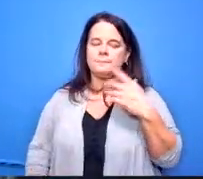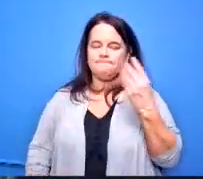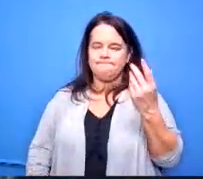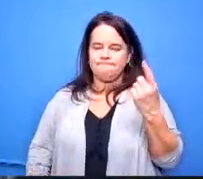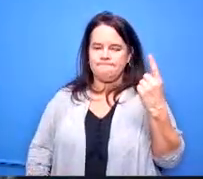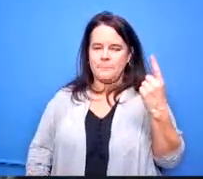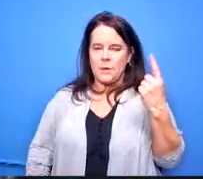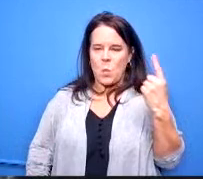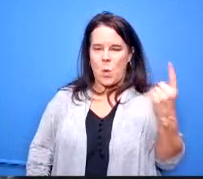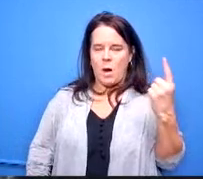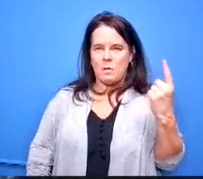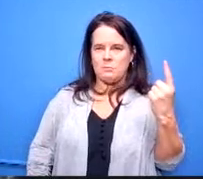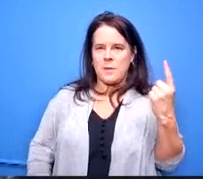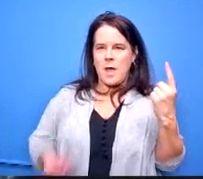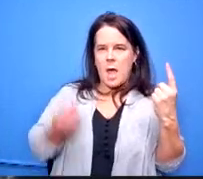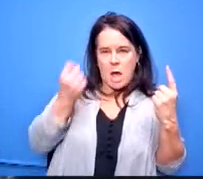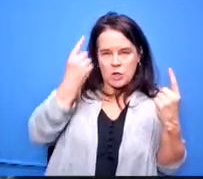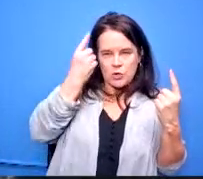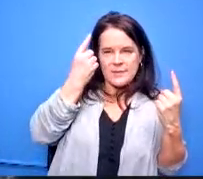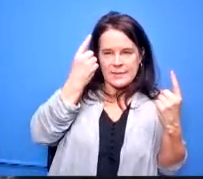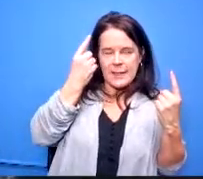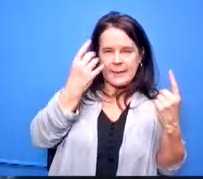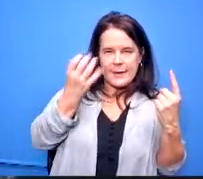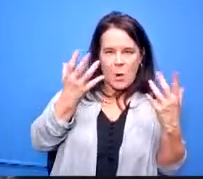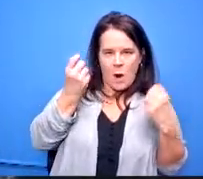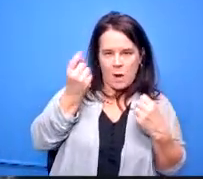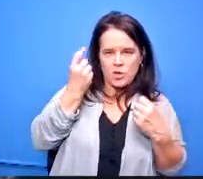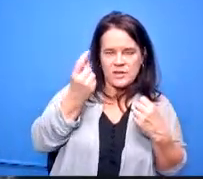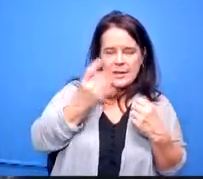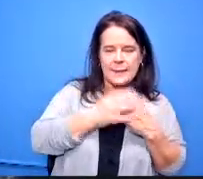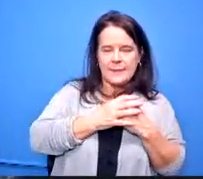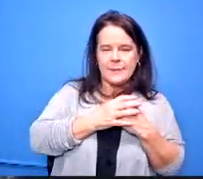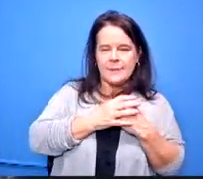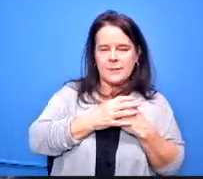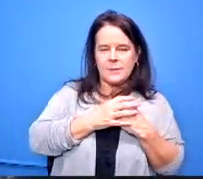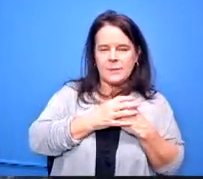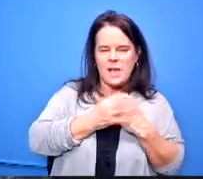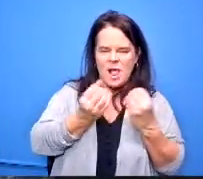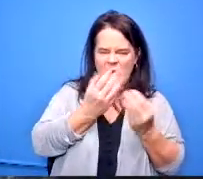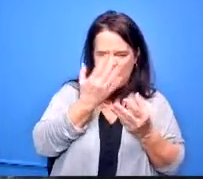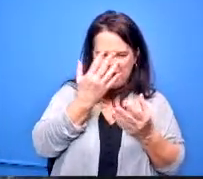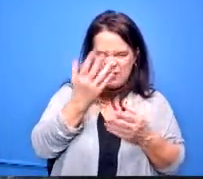lot in the news lately um around that the fact that there's not only just a teacher shortage